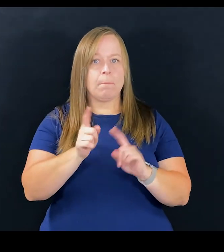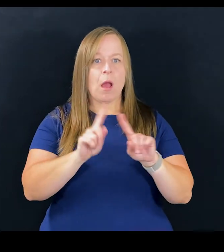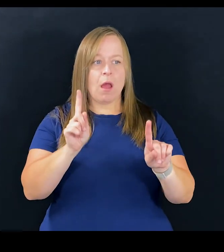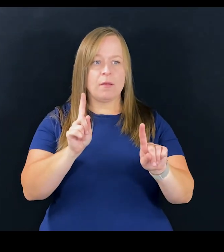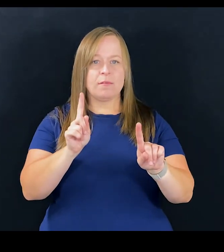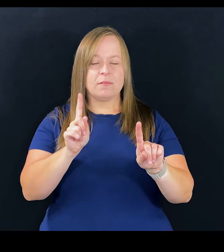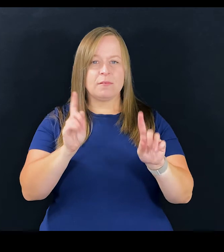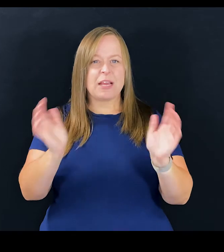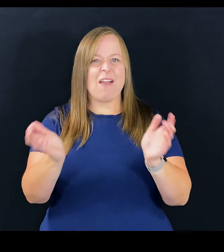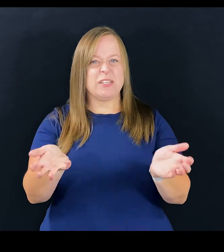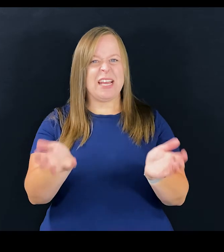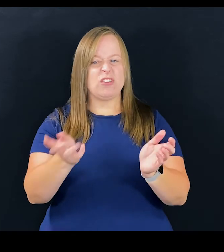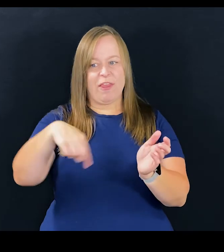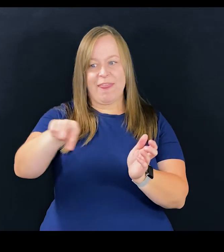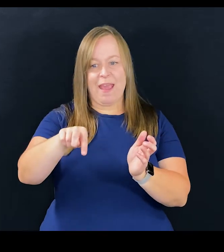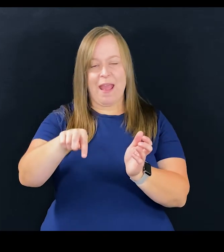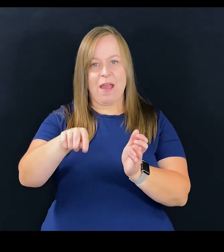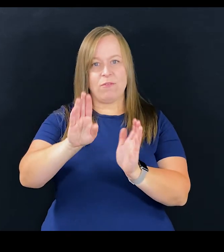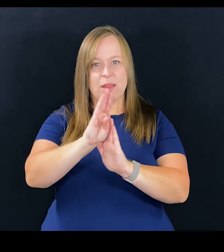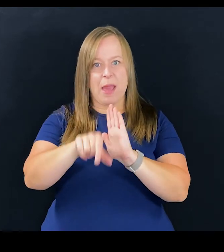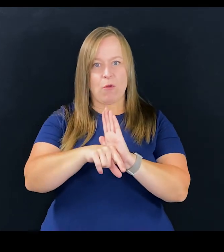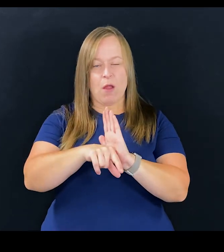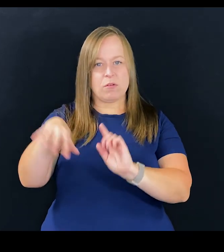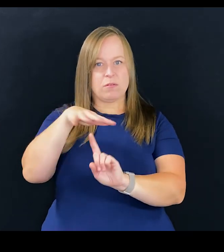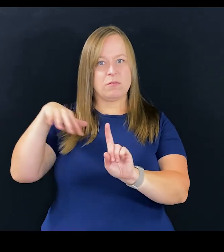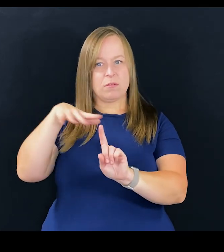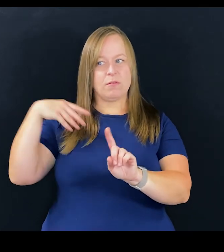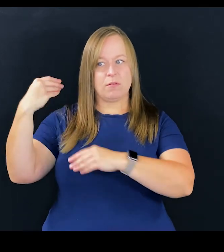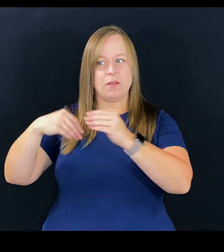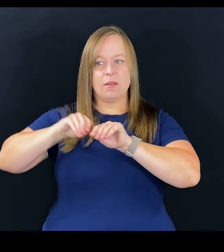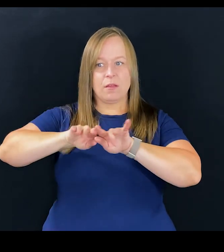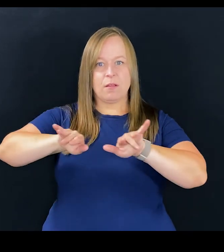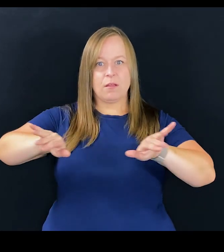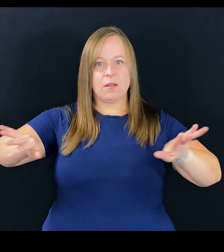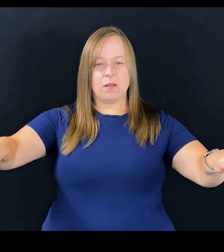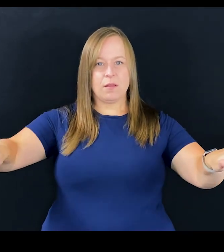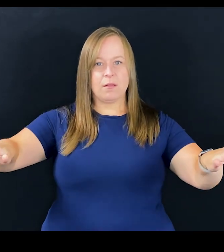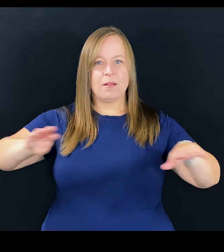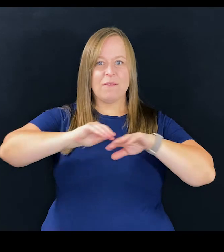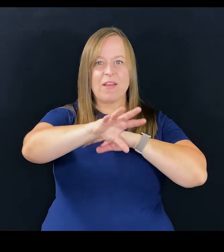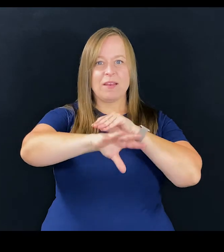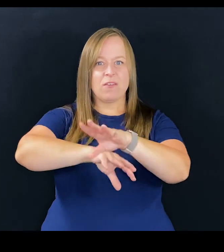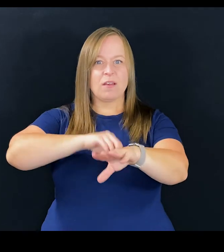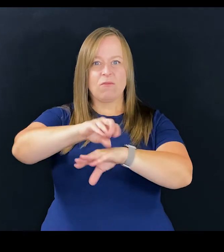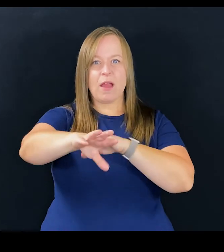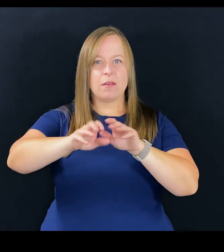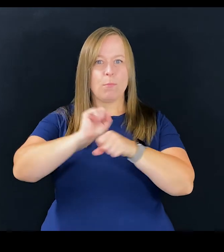it's the conversations they have behind the scenes, which will then affect all of the other employees.